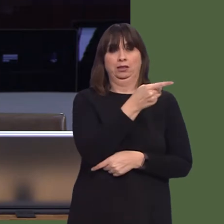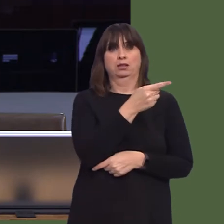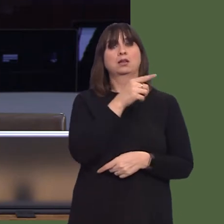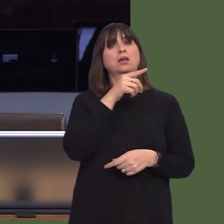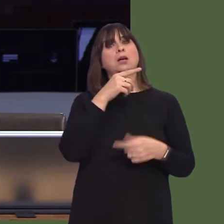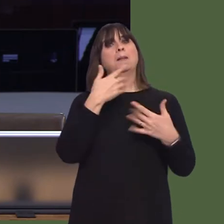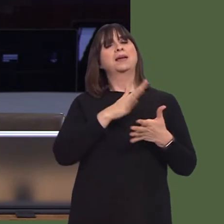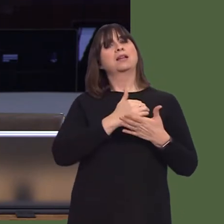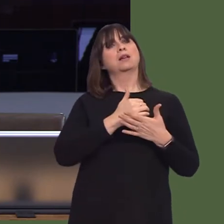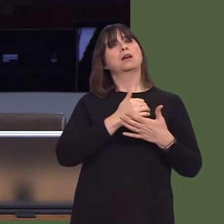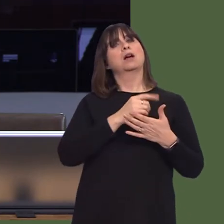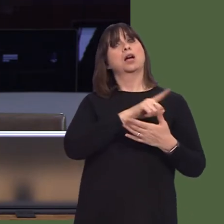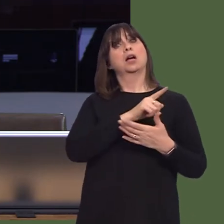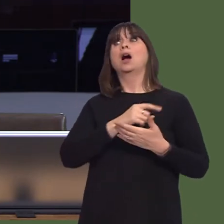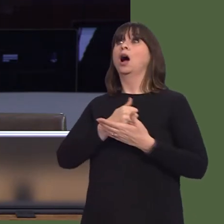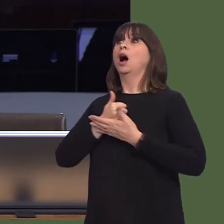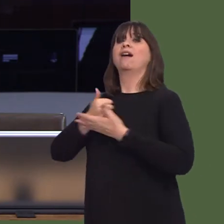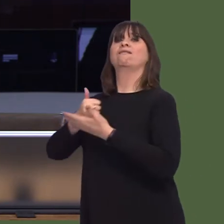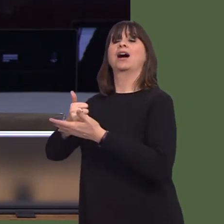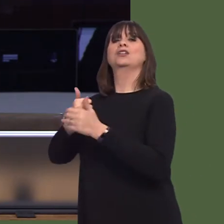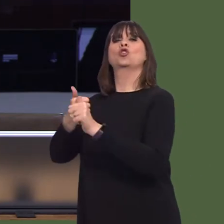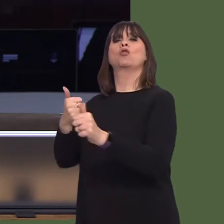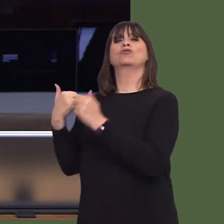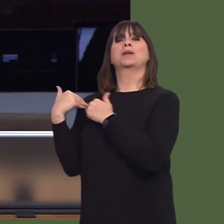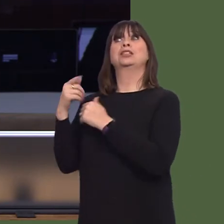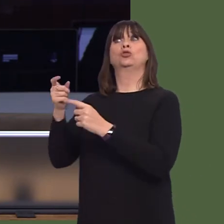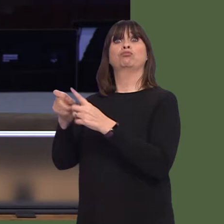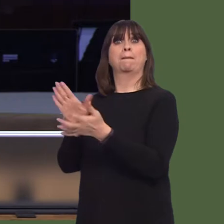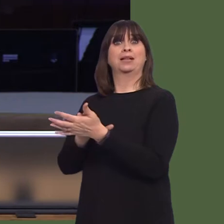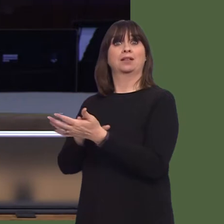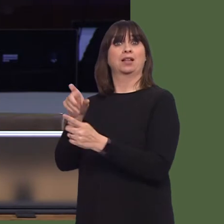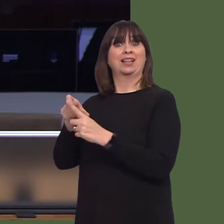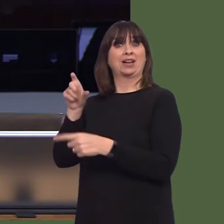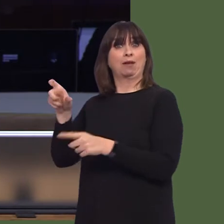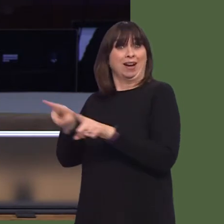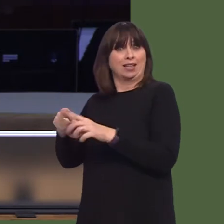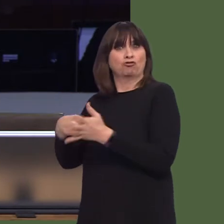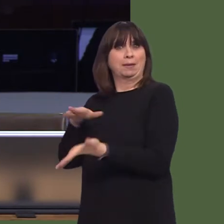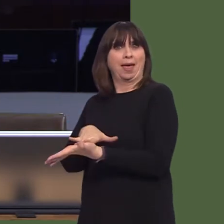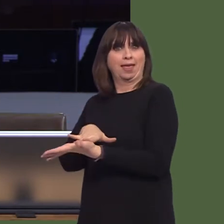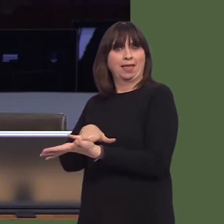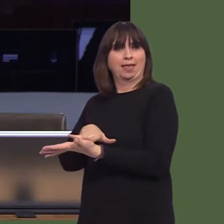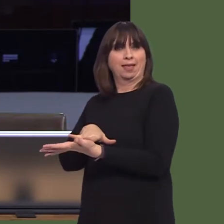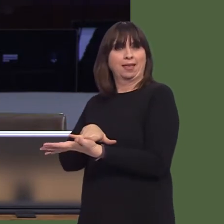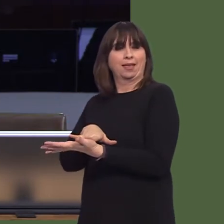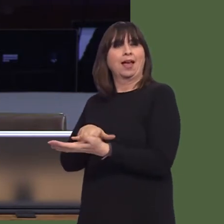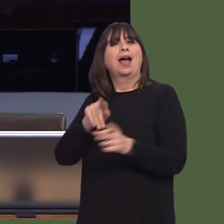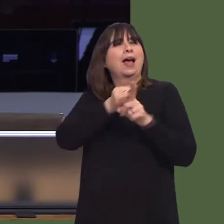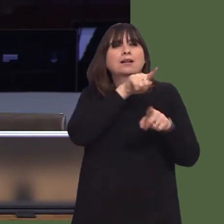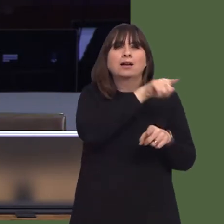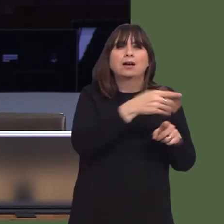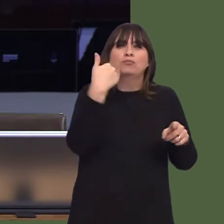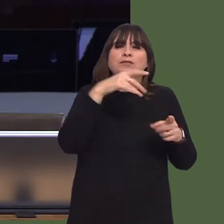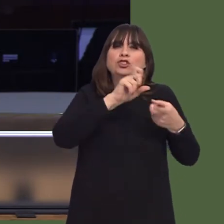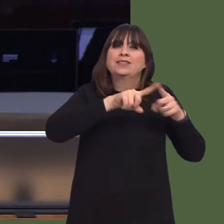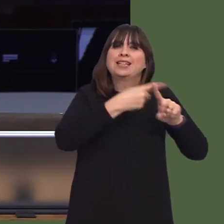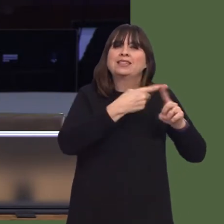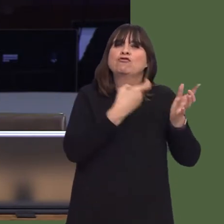I think it needs updating in the light of social care delivered by local authorities